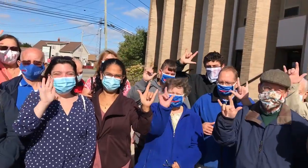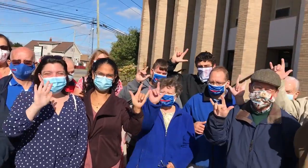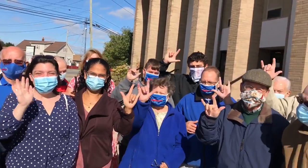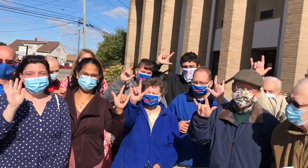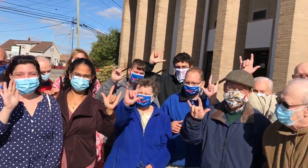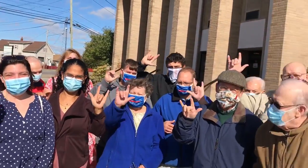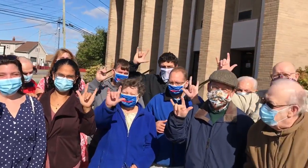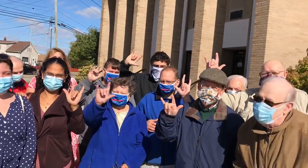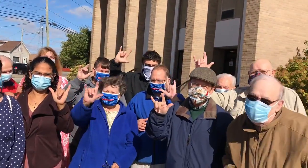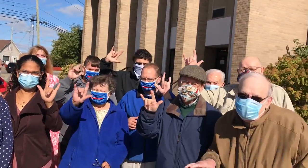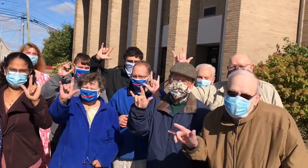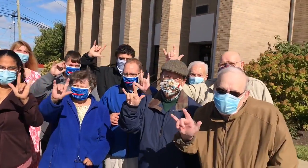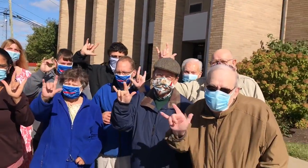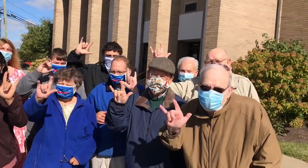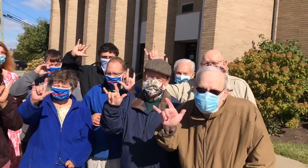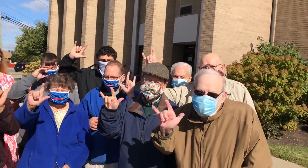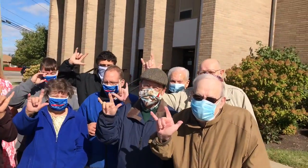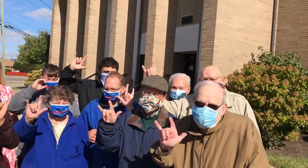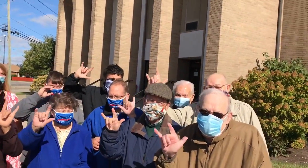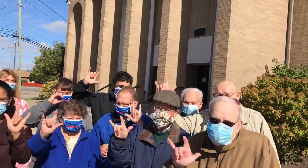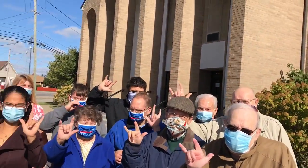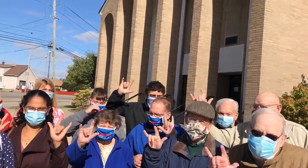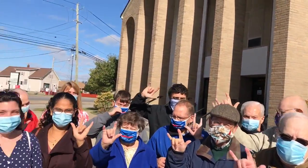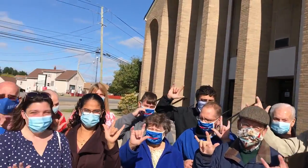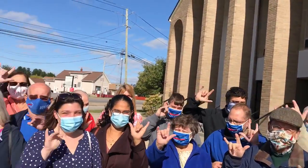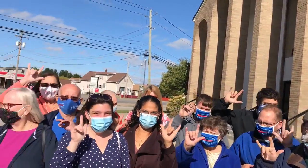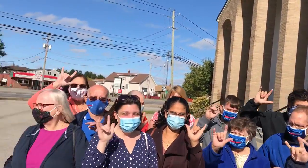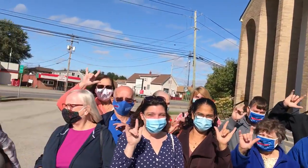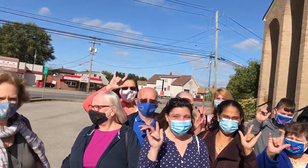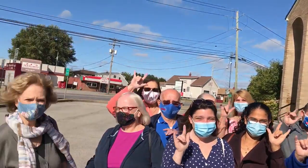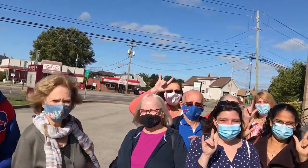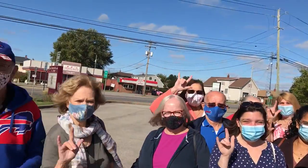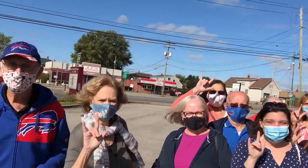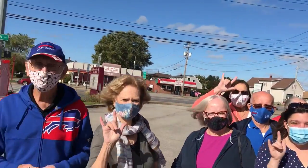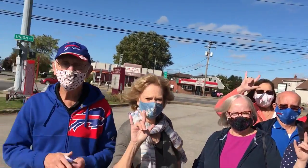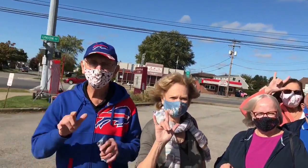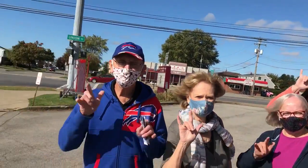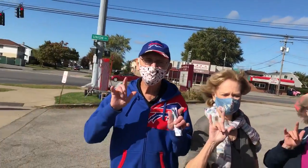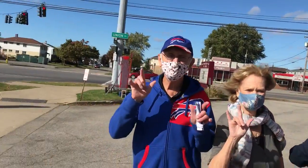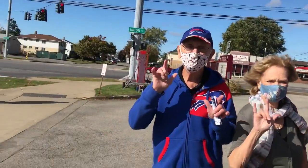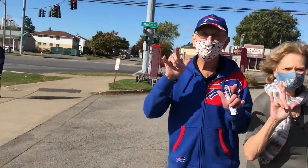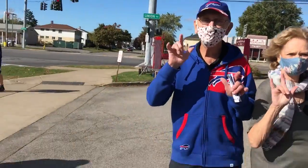There are around 15 people (wearing masks) waving at the camera.